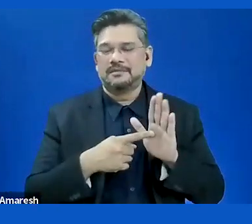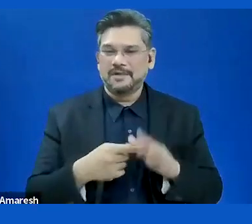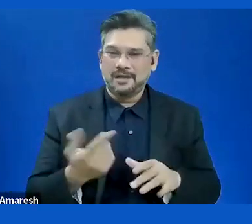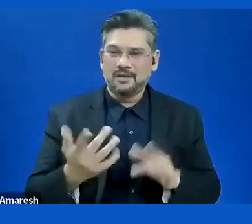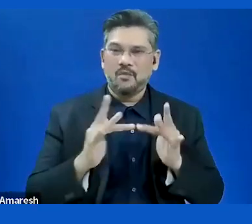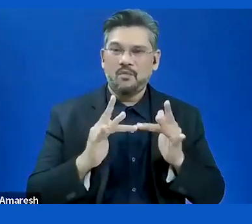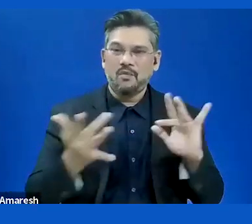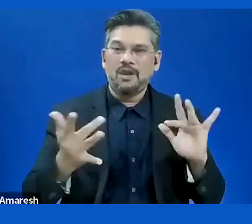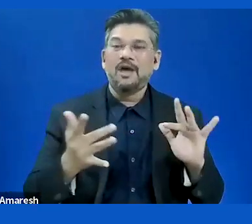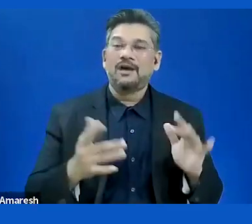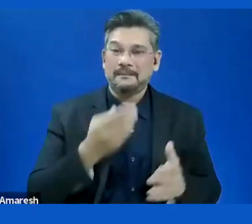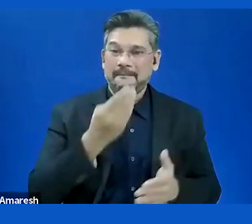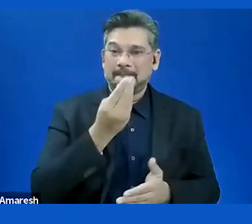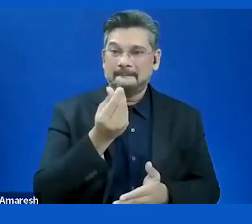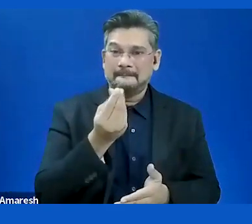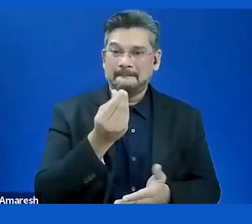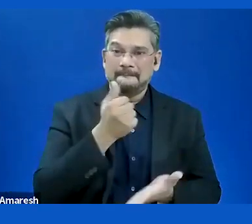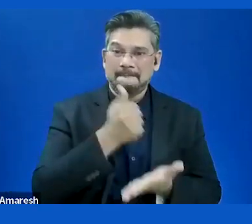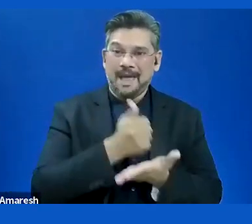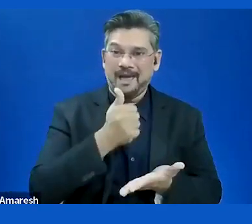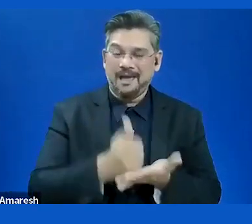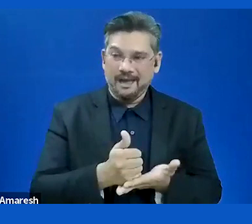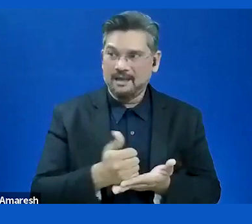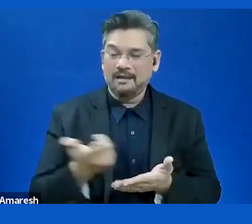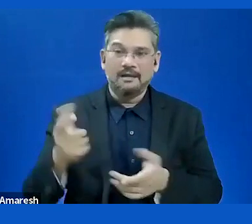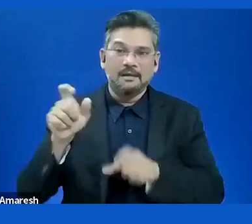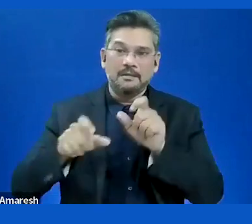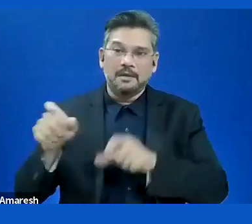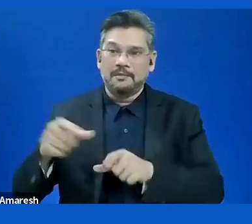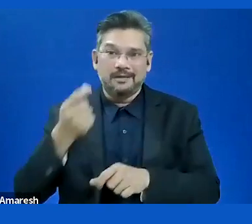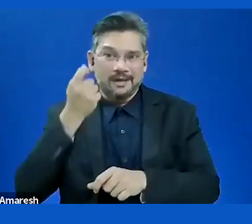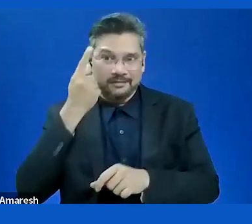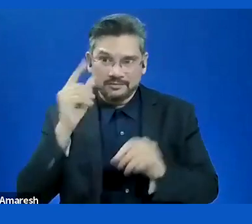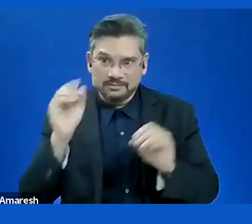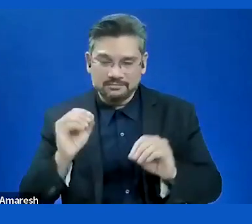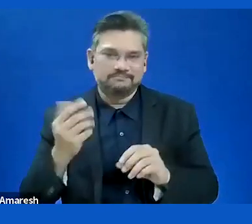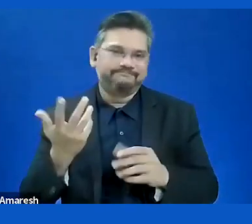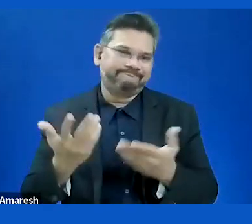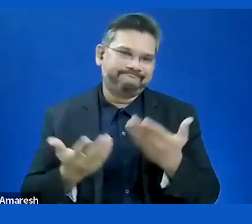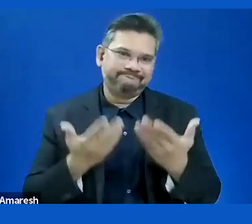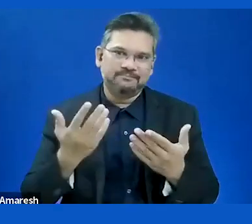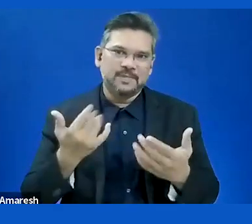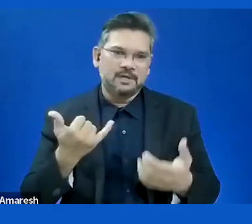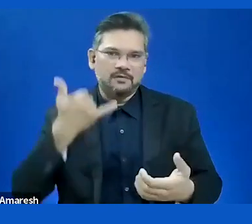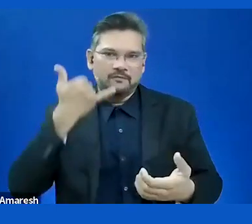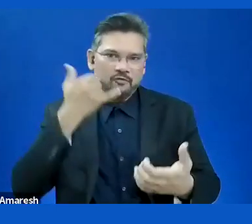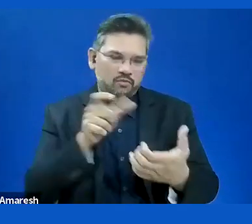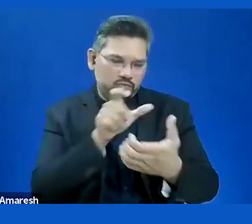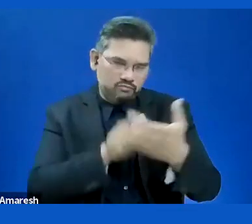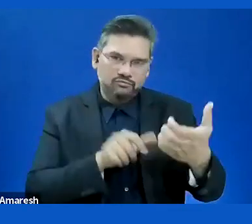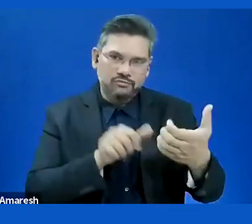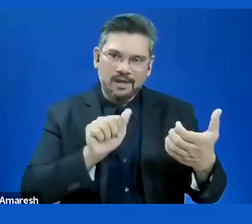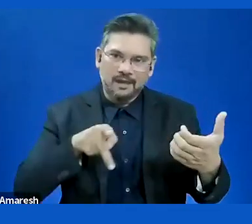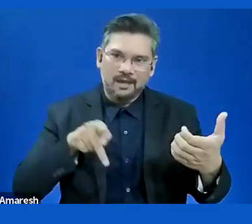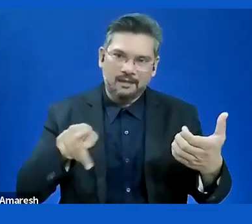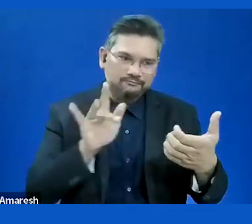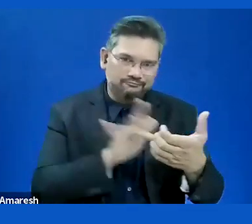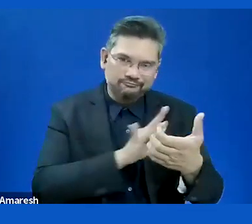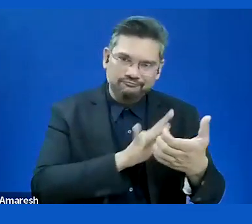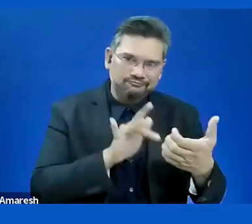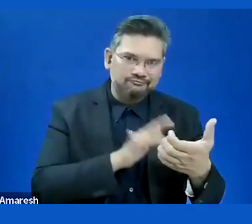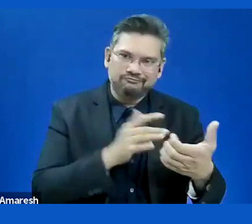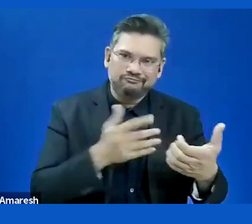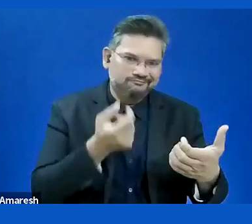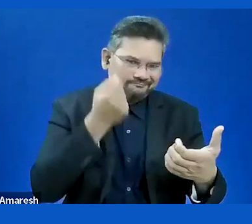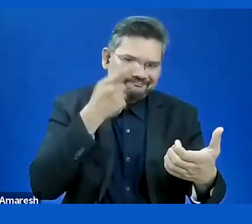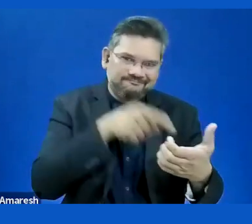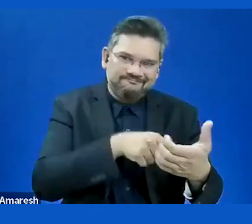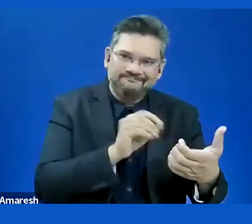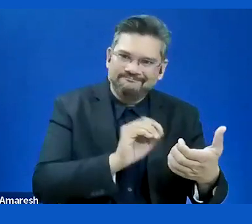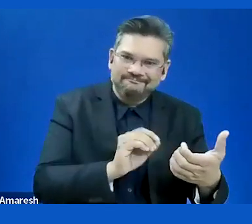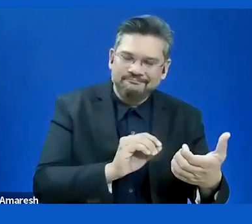idea about a smartphone. They know how to call somebody. You have a website for registration,